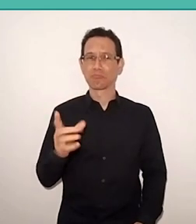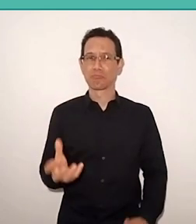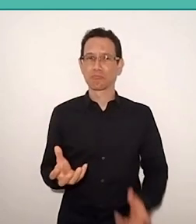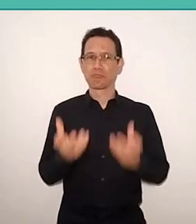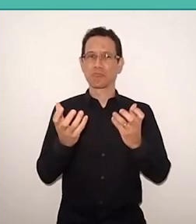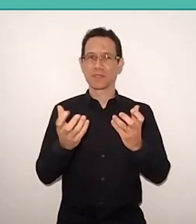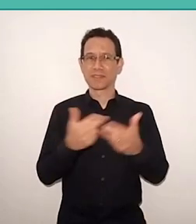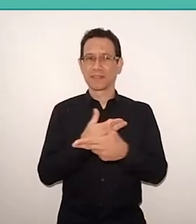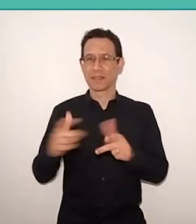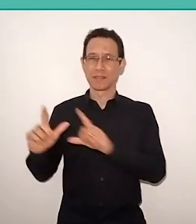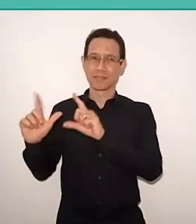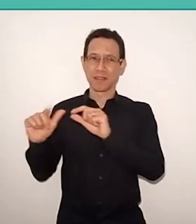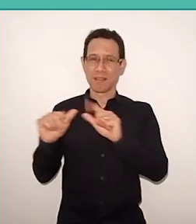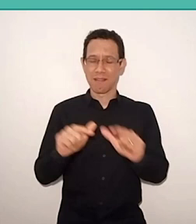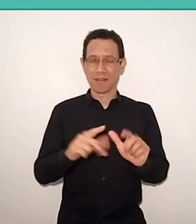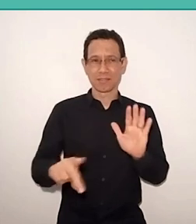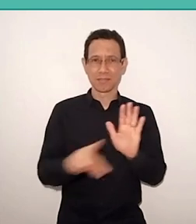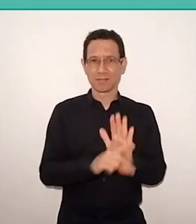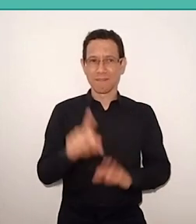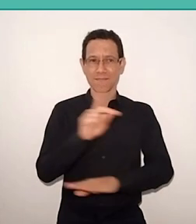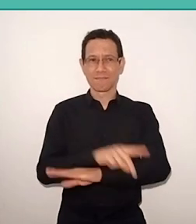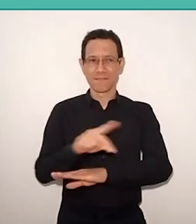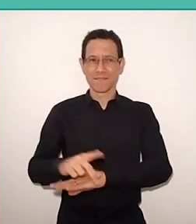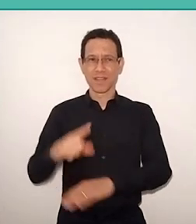and in its pedagogical and educational heritage.